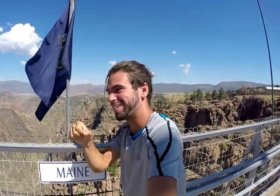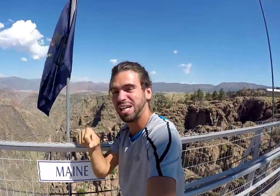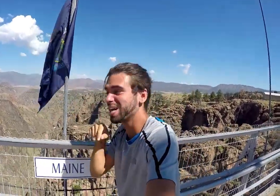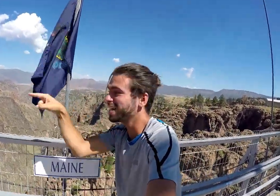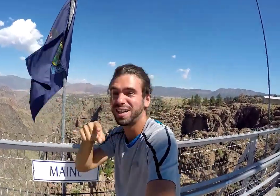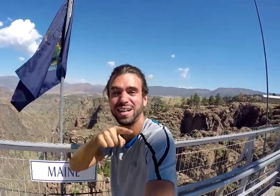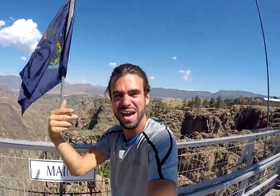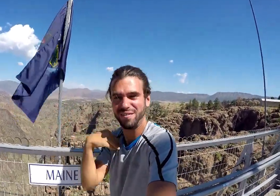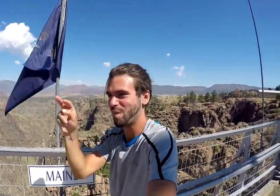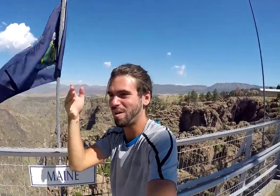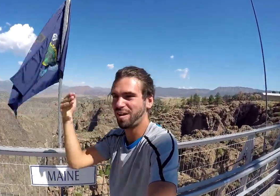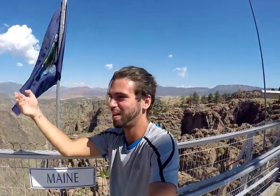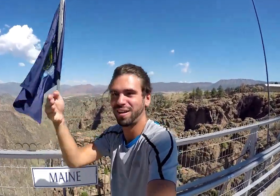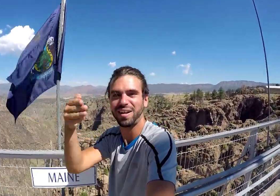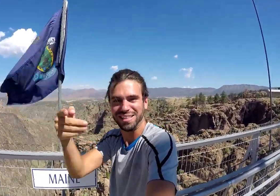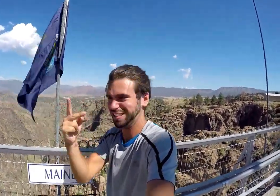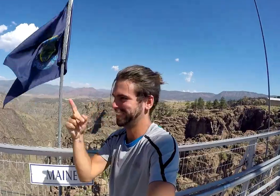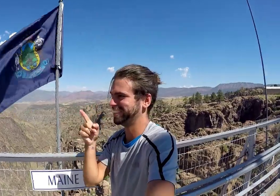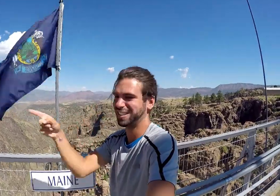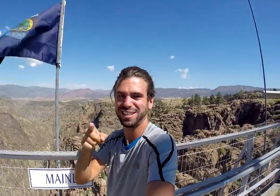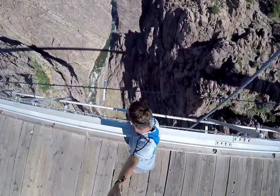On this bridge, you'll be able to see all states with their flag, uh cool?